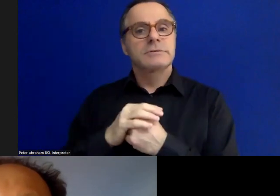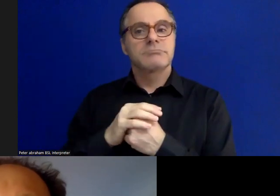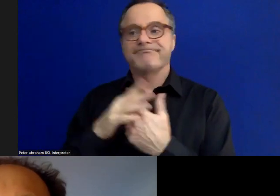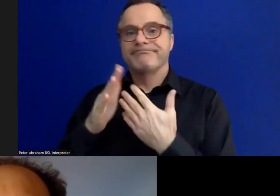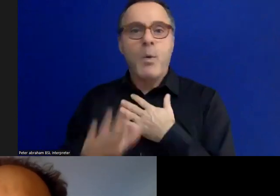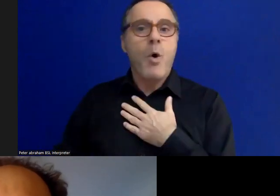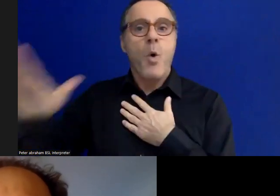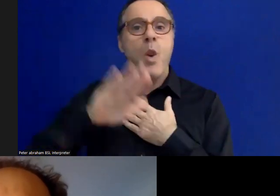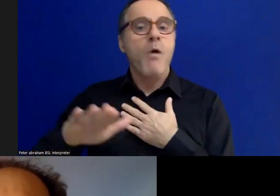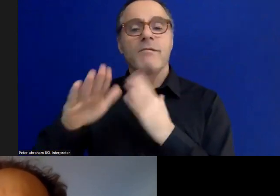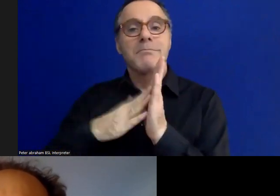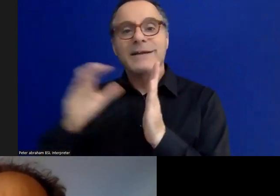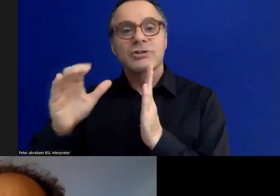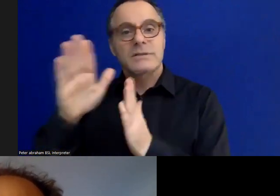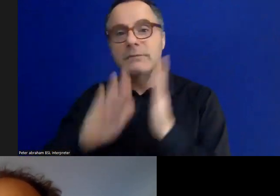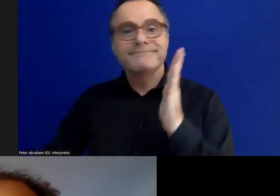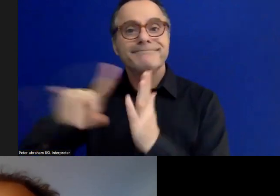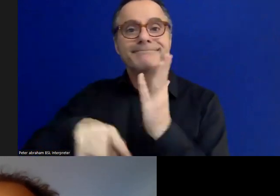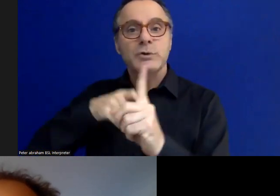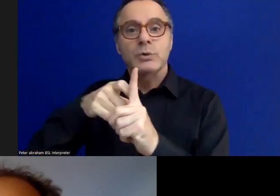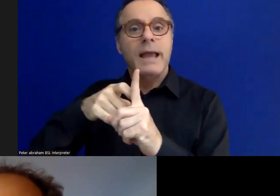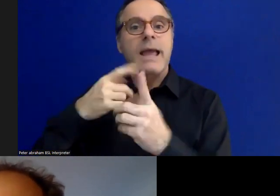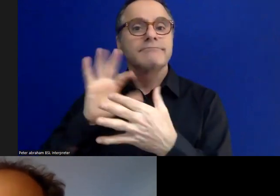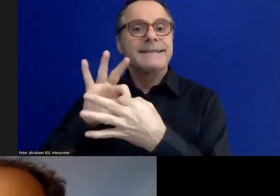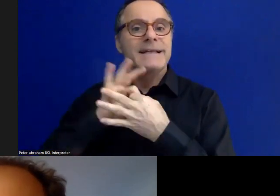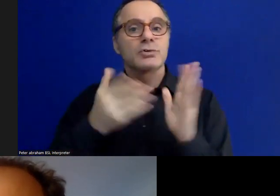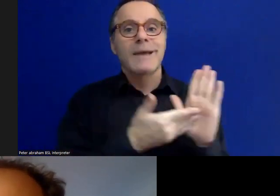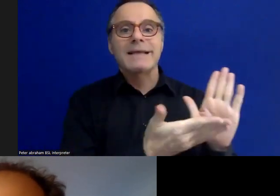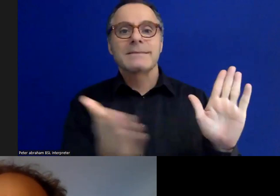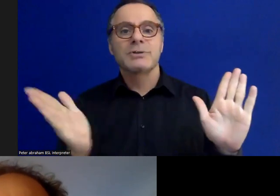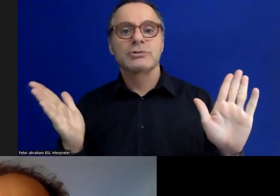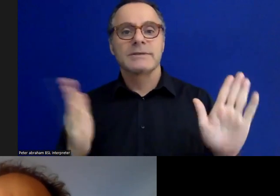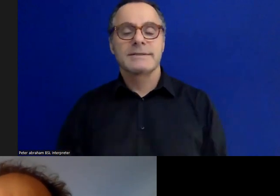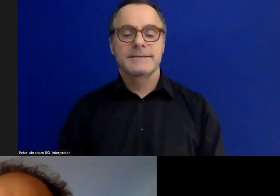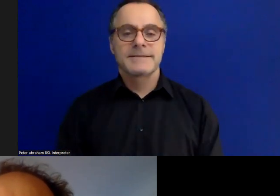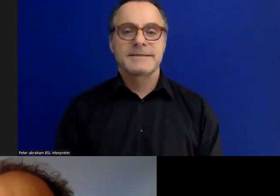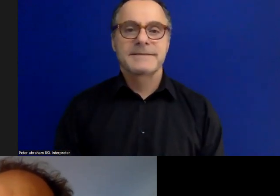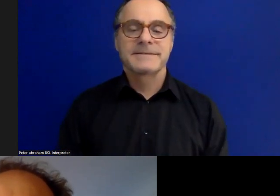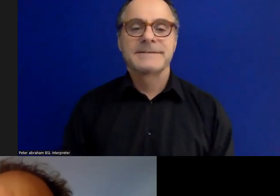and beyond, on events and exhibitions. That's just a little bit about me,